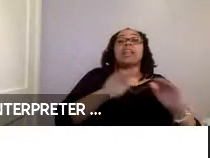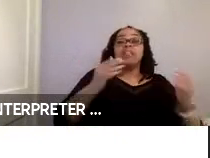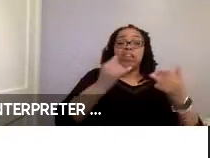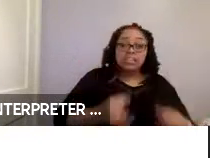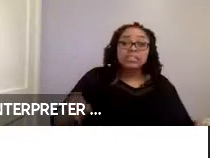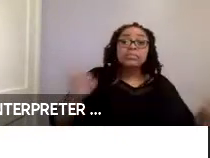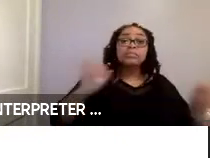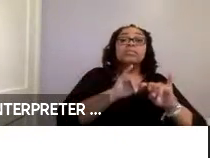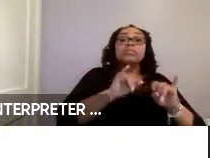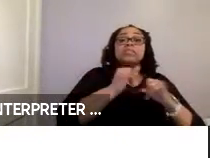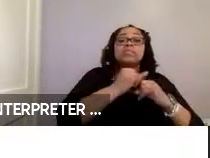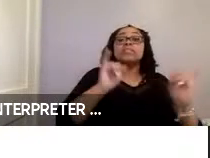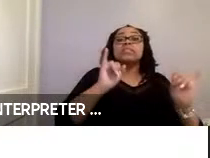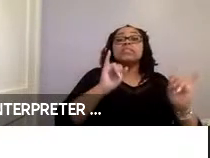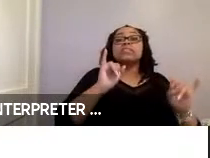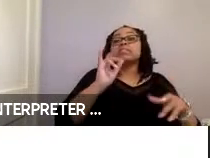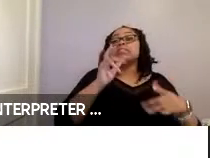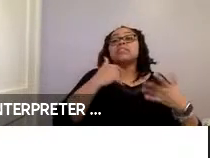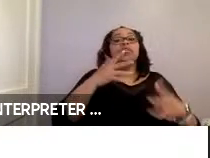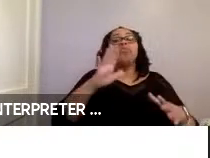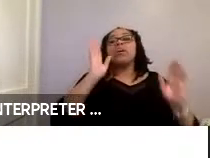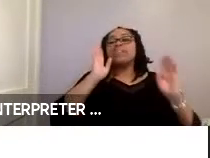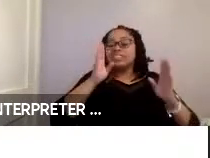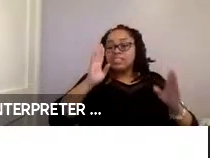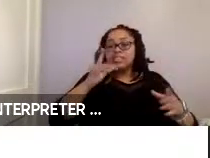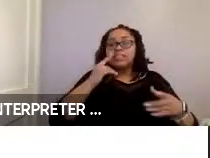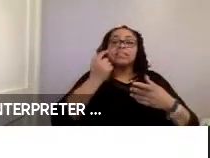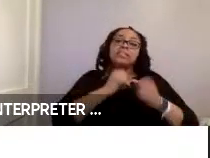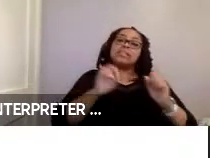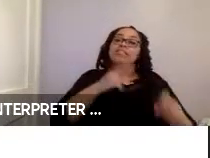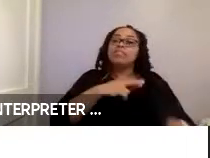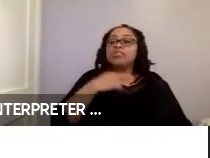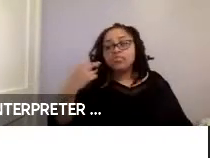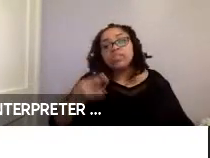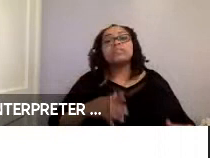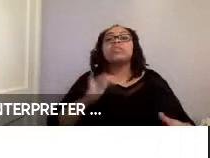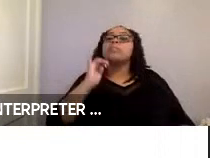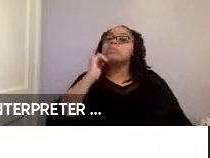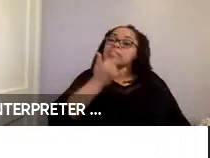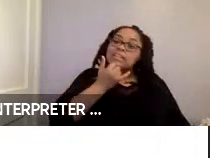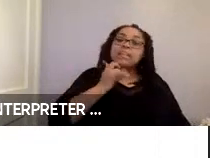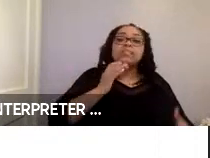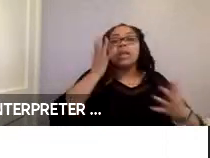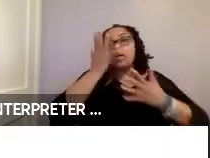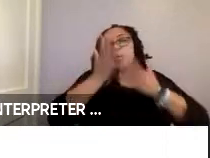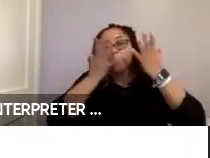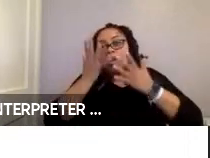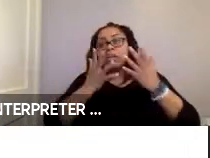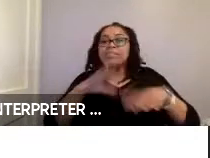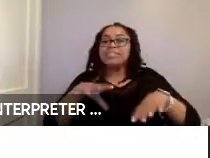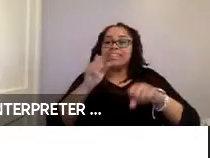ease of use, unwanted attention, safety risk, mistakes, embarrassment, and time efficiency.